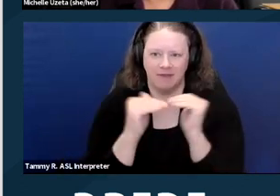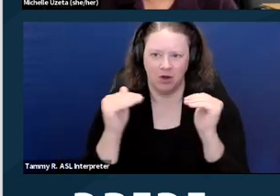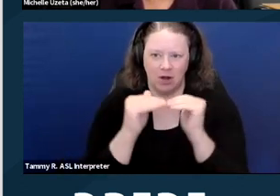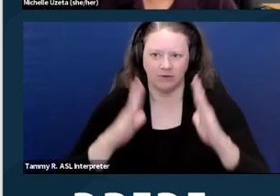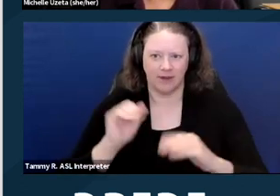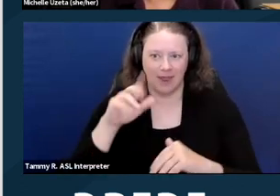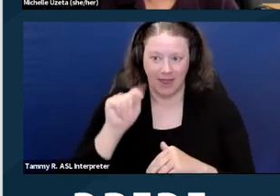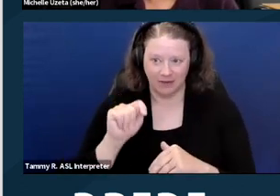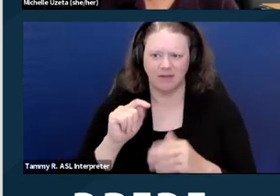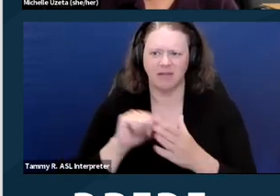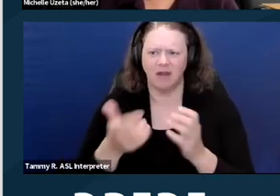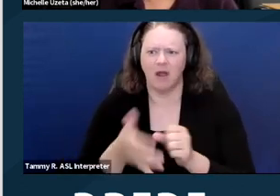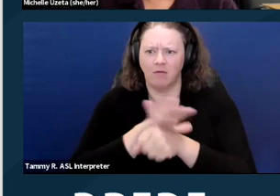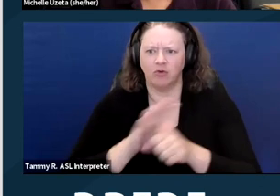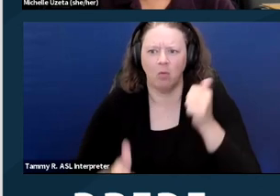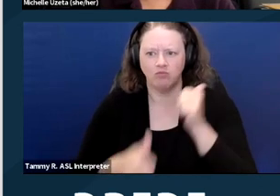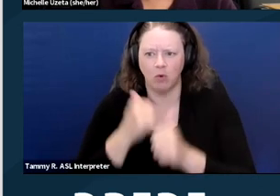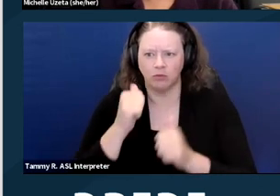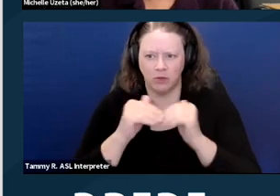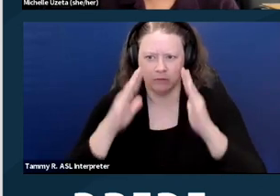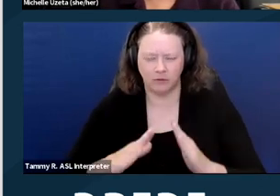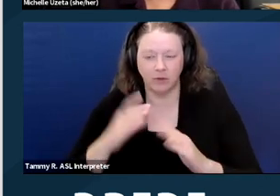In very limited circumstances the act will exempt